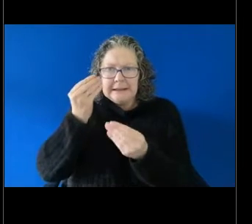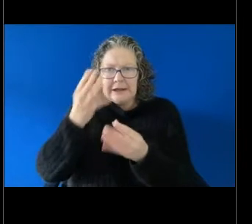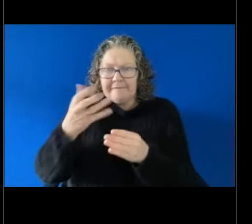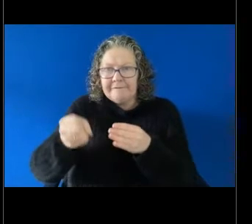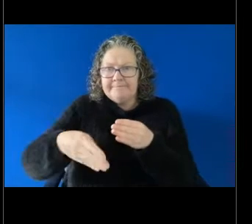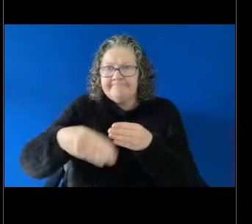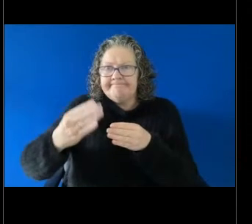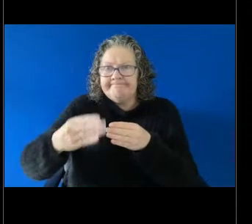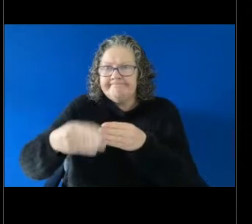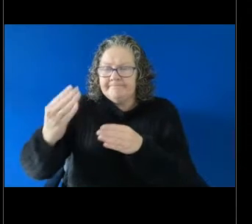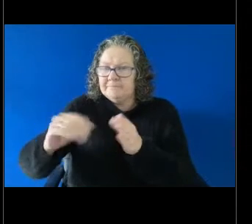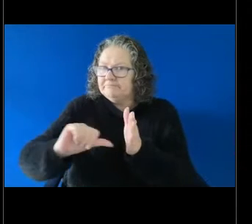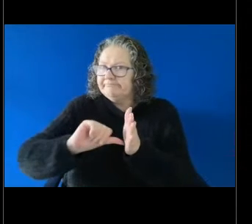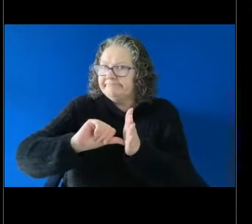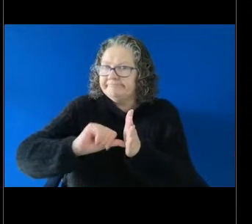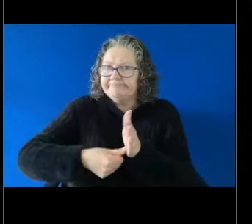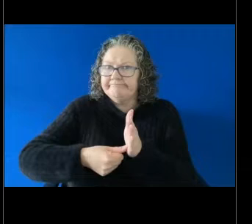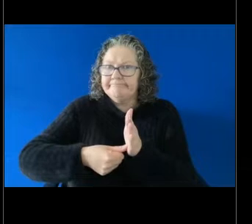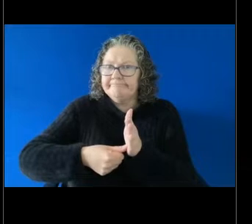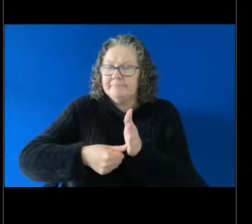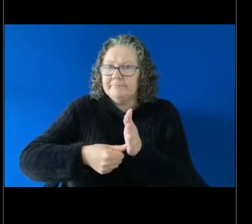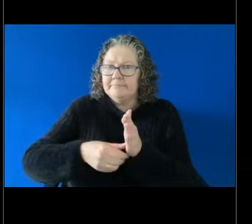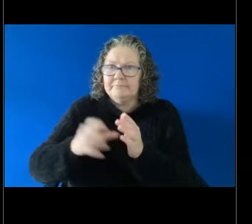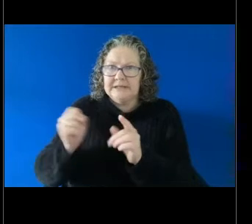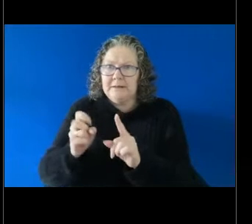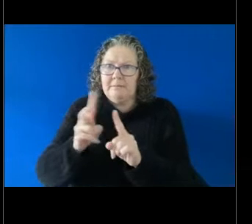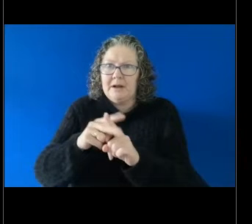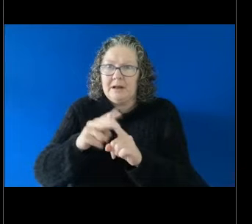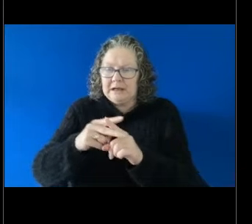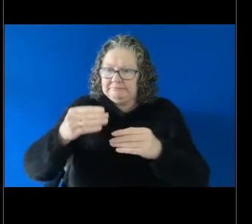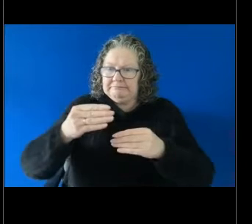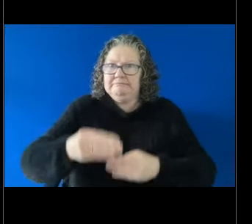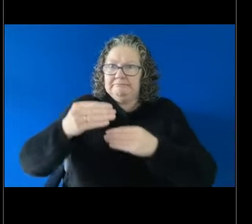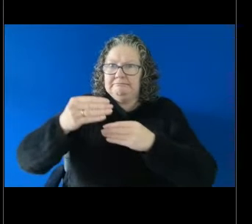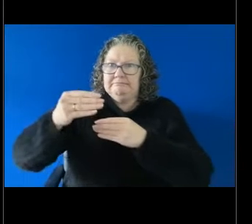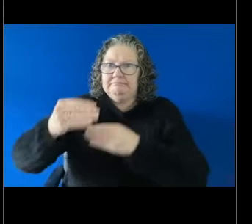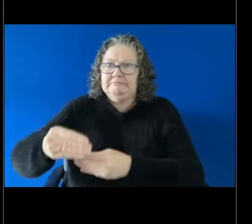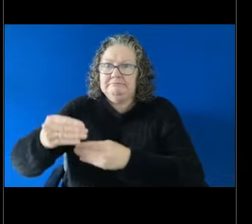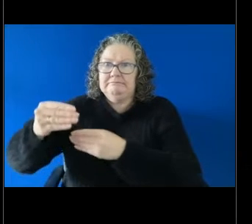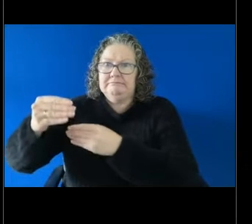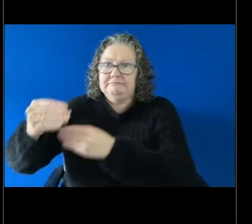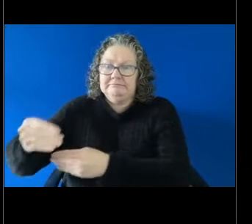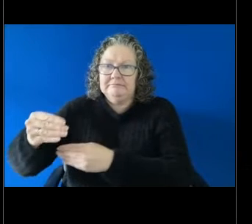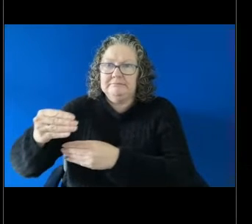strict timeframes. So it's really important if a person is at the stage of the process